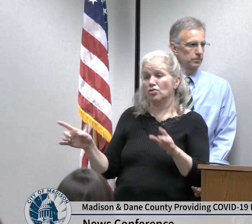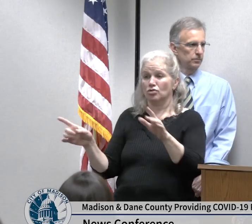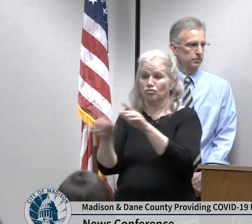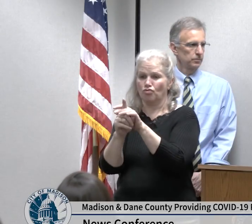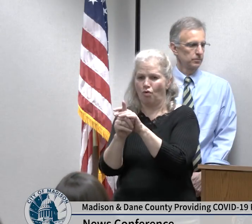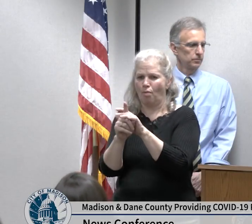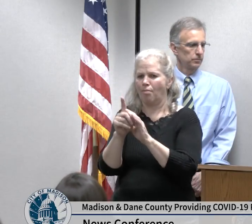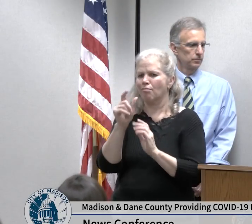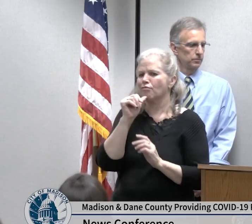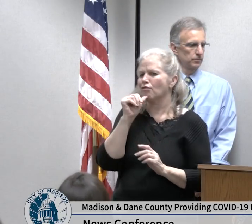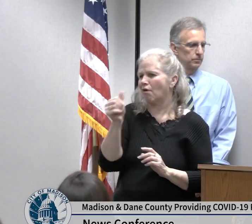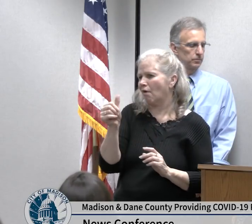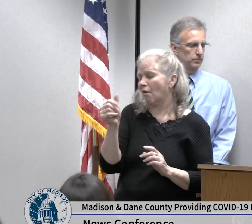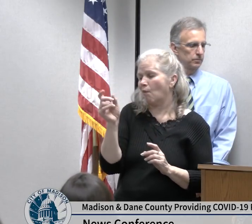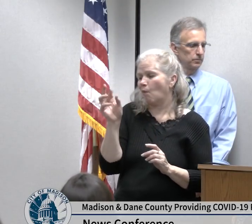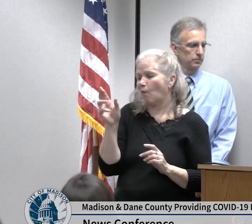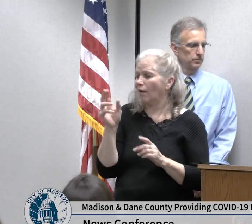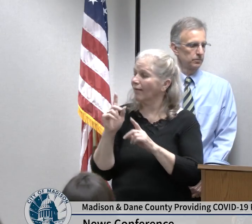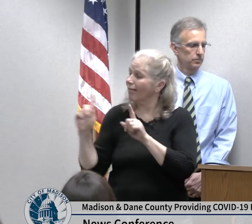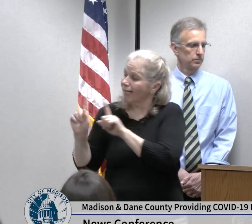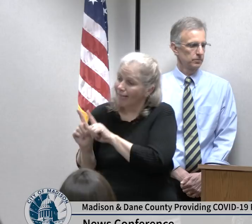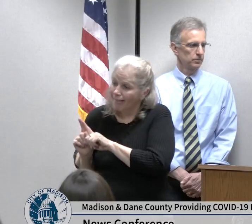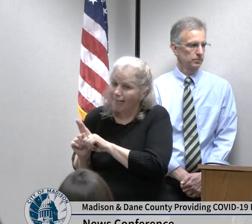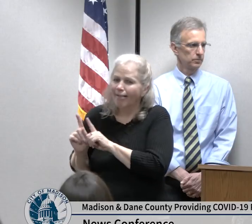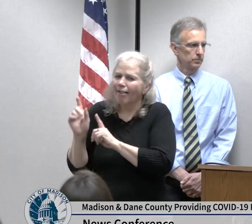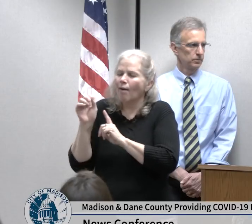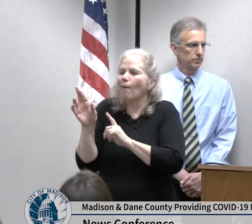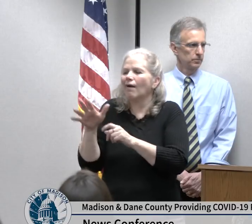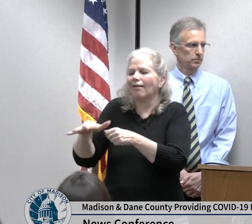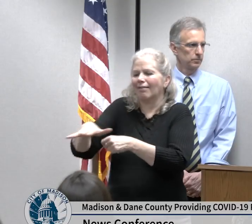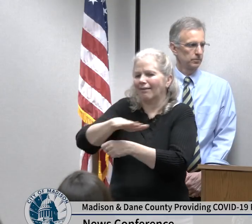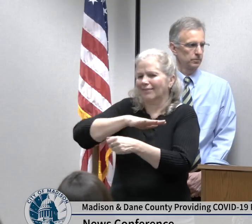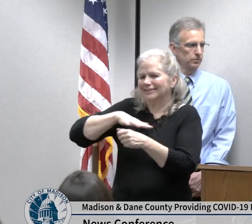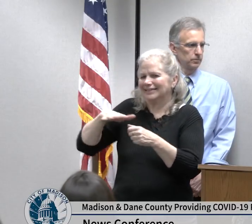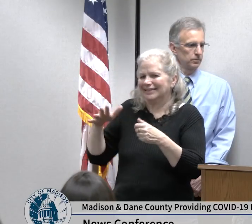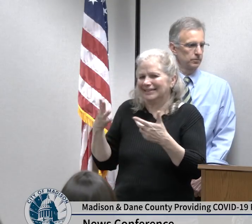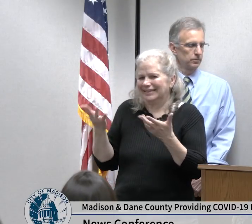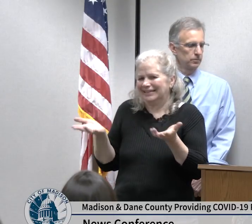to each other similar to the community spread we need to prepare for when we